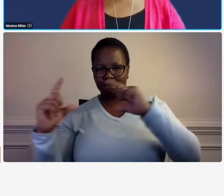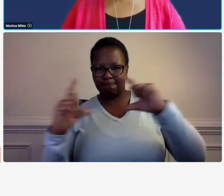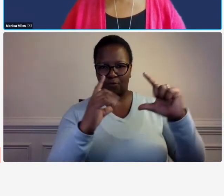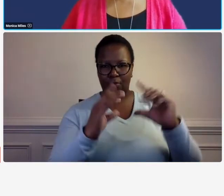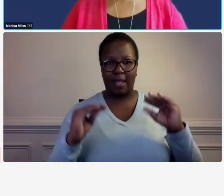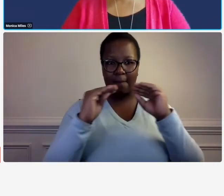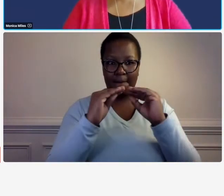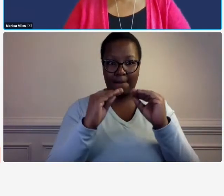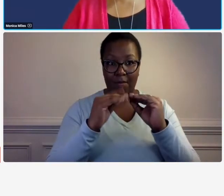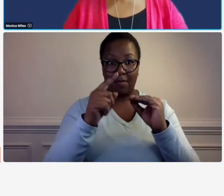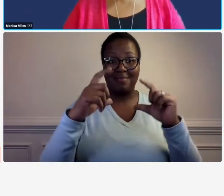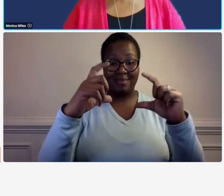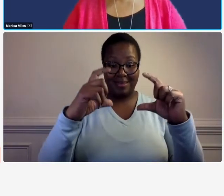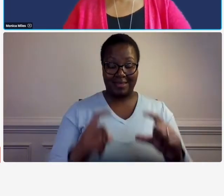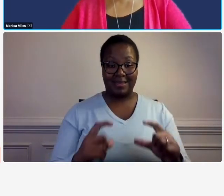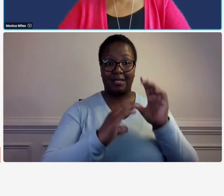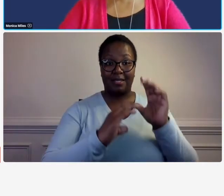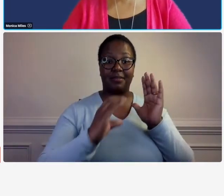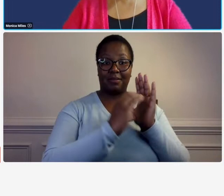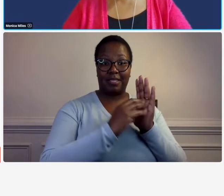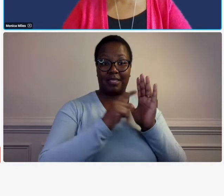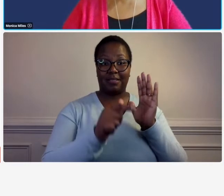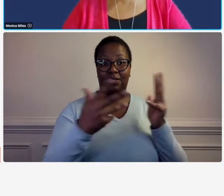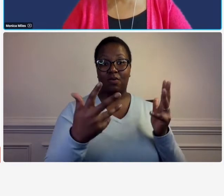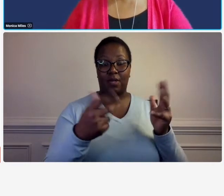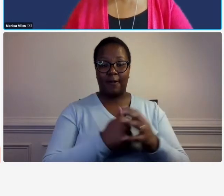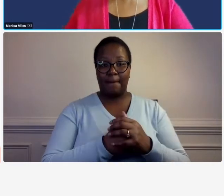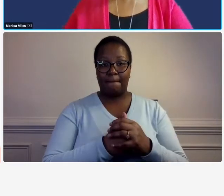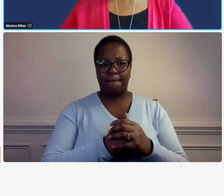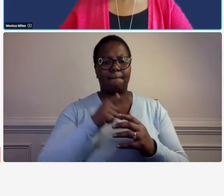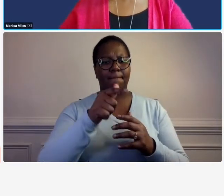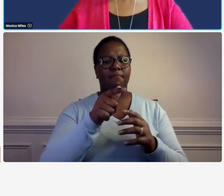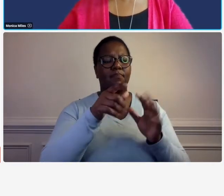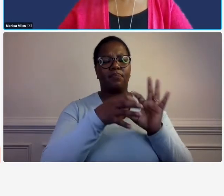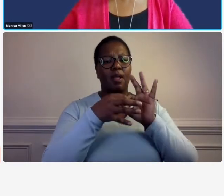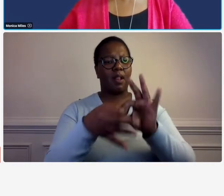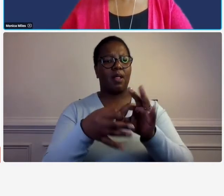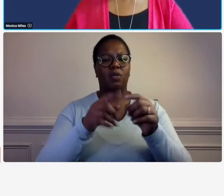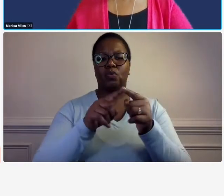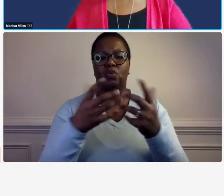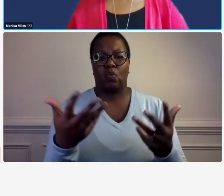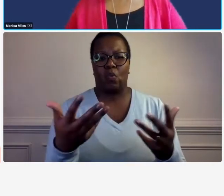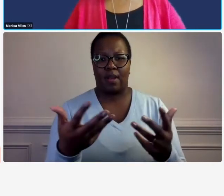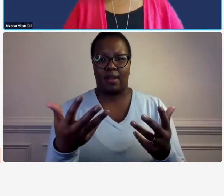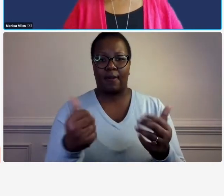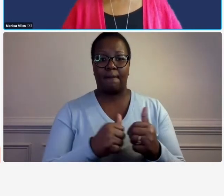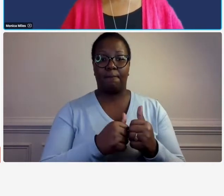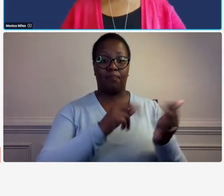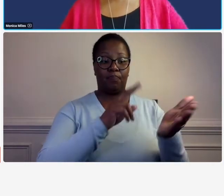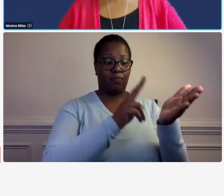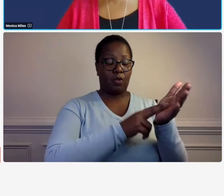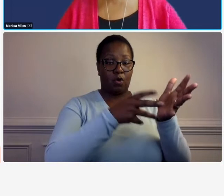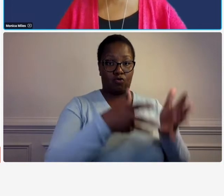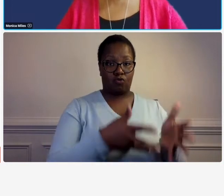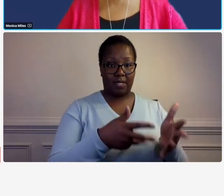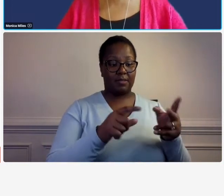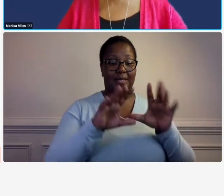next section that is pulled up um refers to the contractor and subcontractors indicate indirect